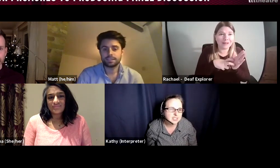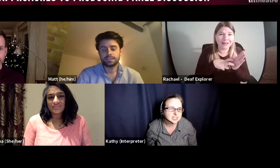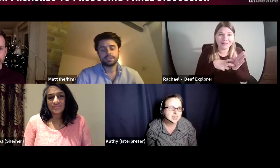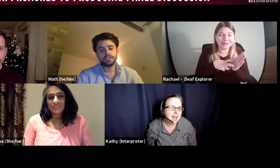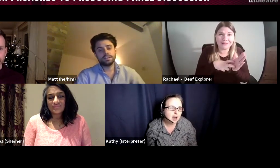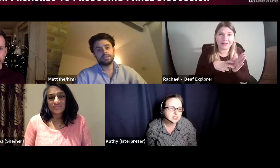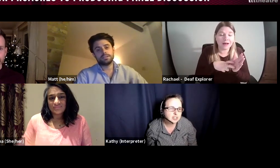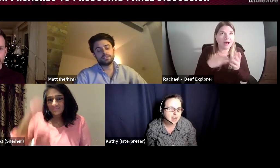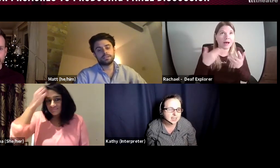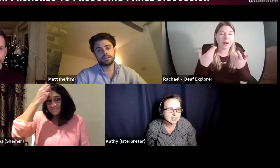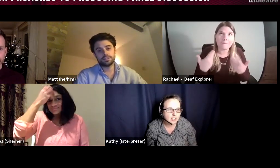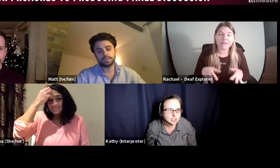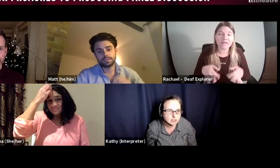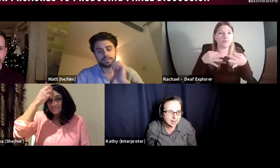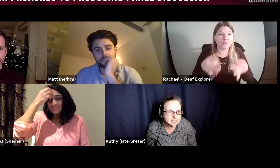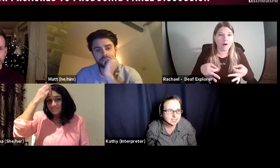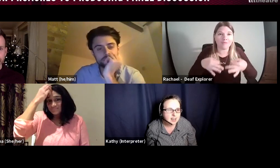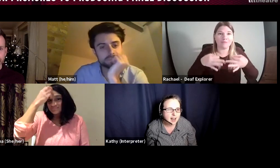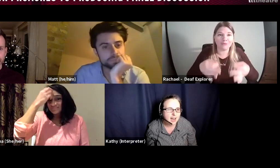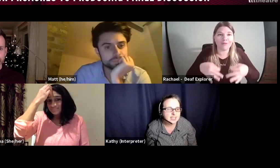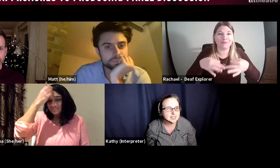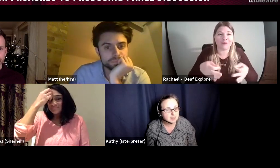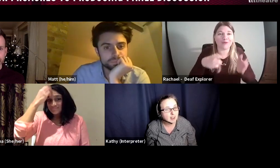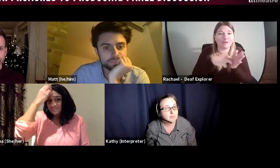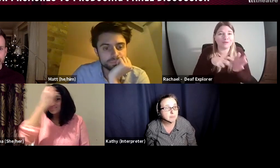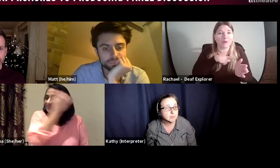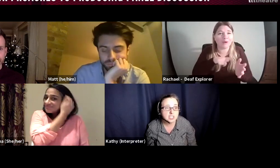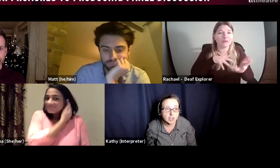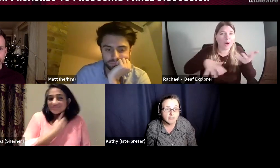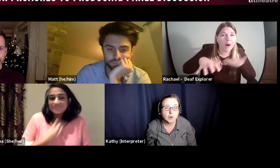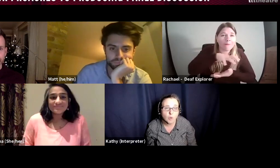Today I was creating a contract, and it is something I've been putting off for quite a